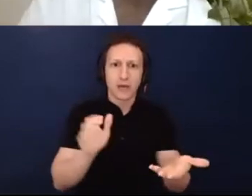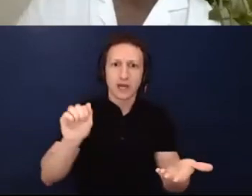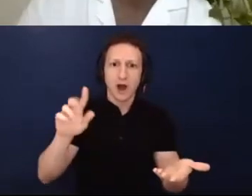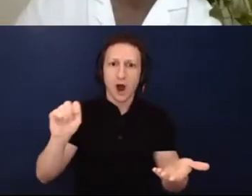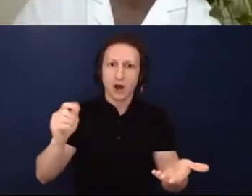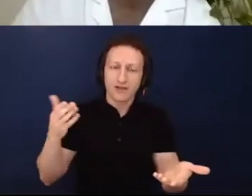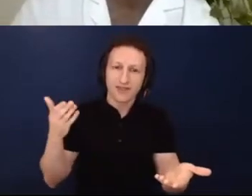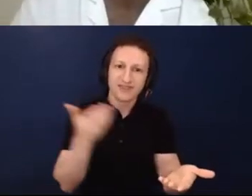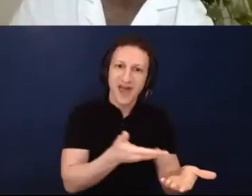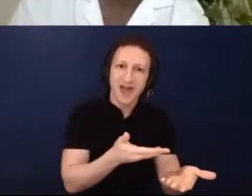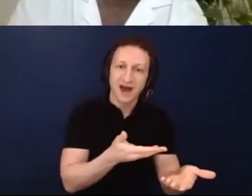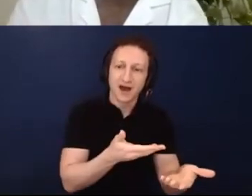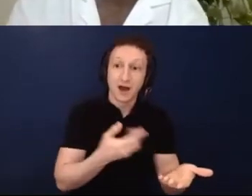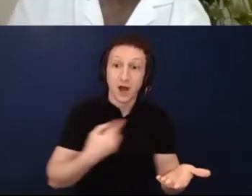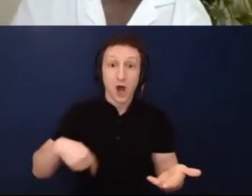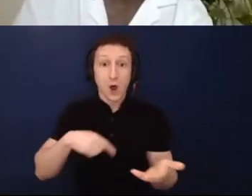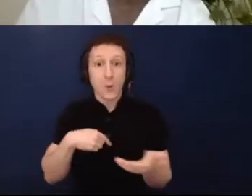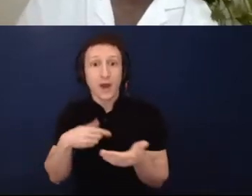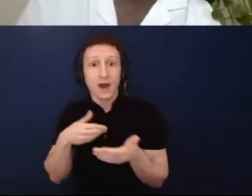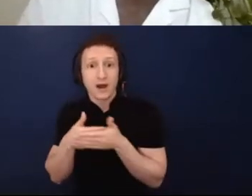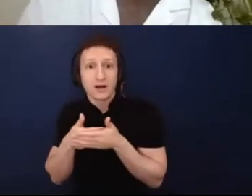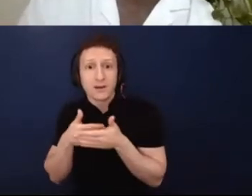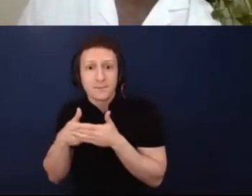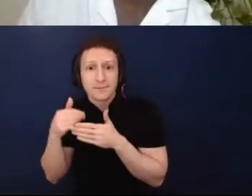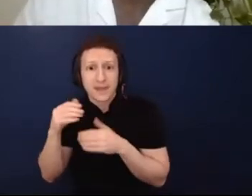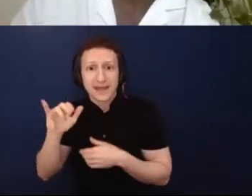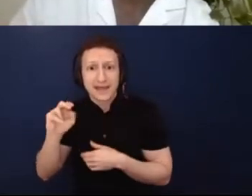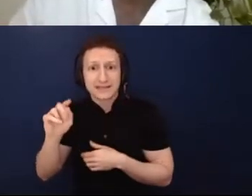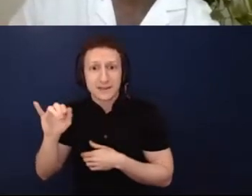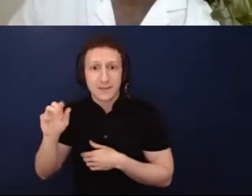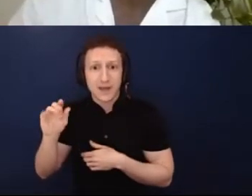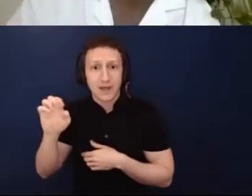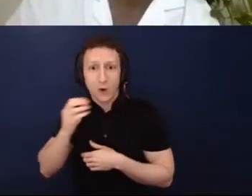own spaces? I think that's a challenge that I'd put to all the